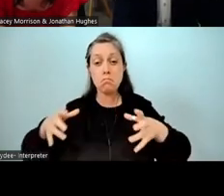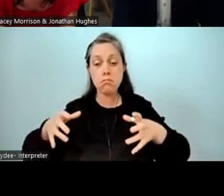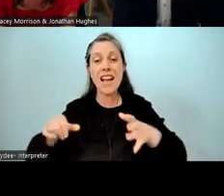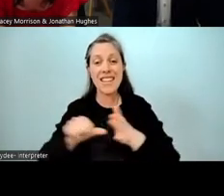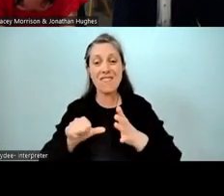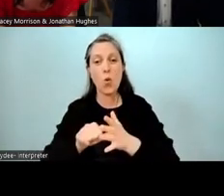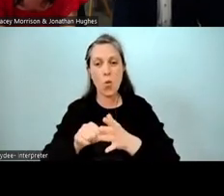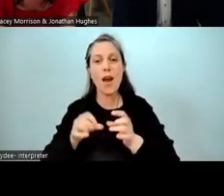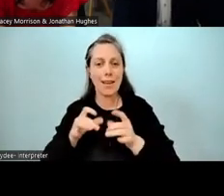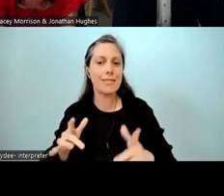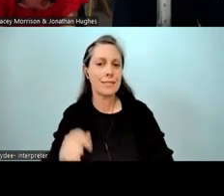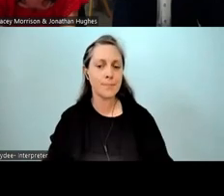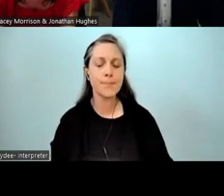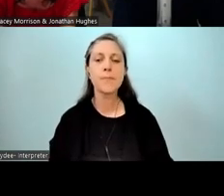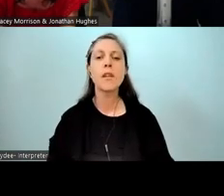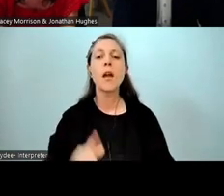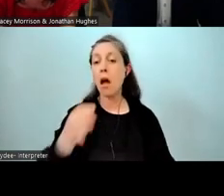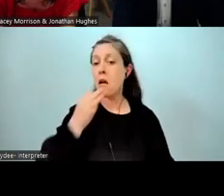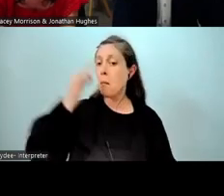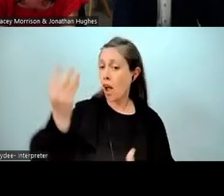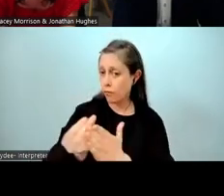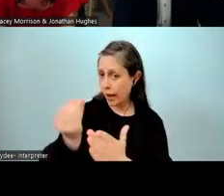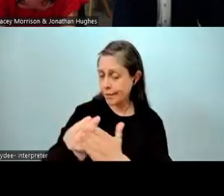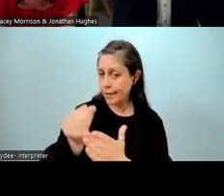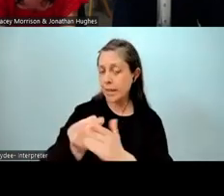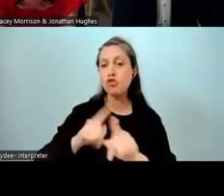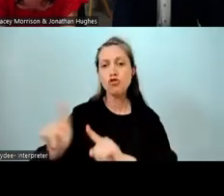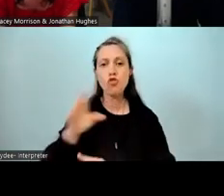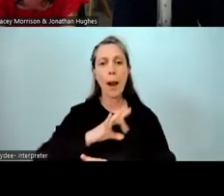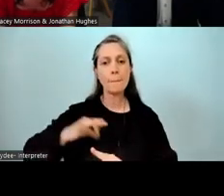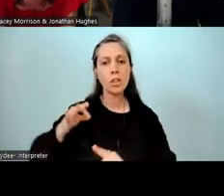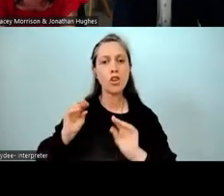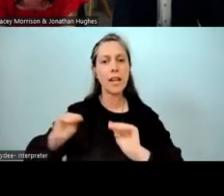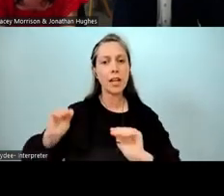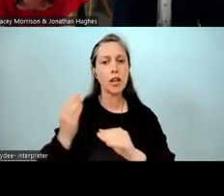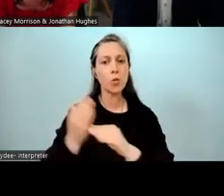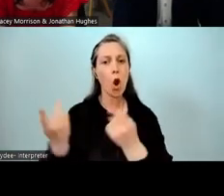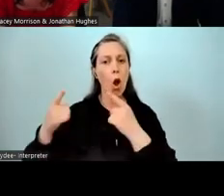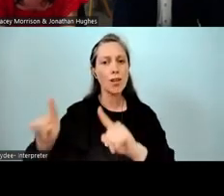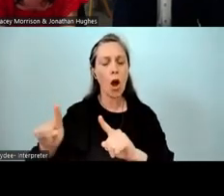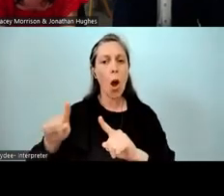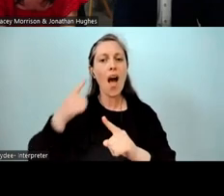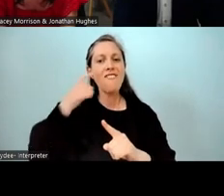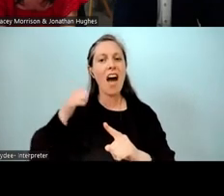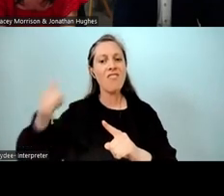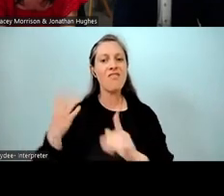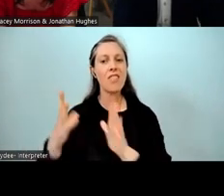But yeah, we did apply, and tried to work with the ministry. As I said, I found it quite a rigid model, and obviously in our community,